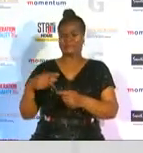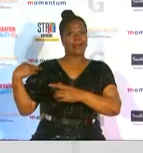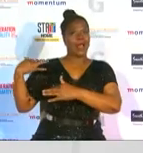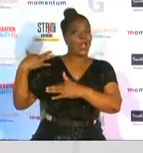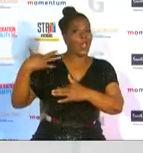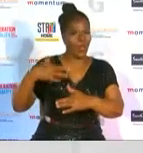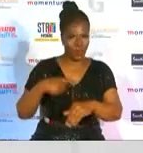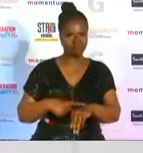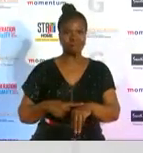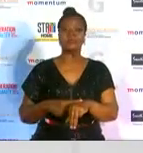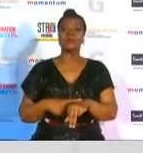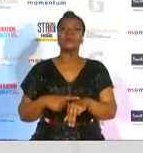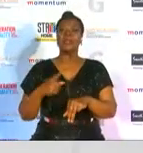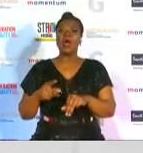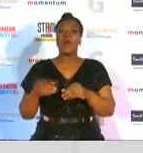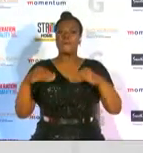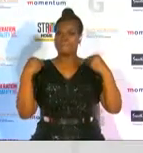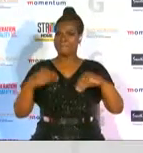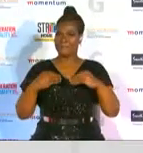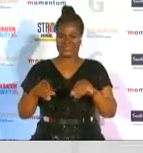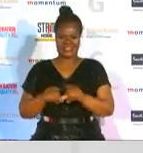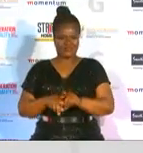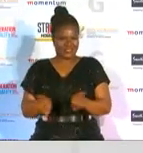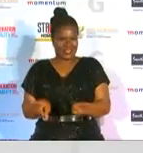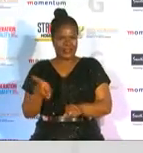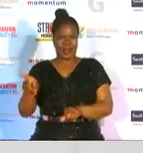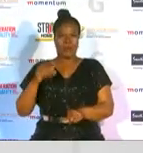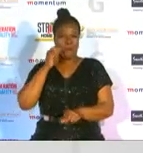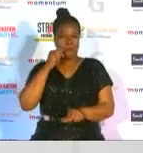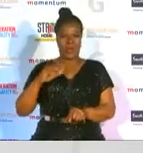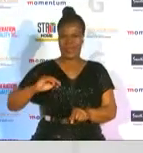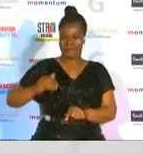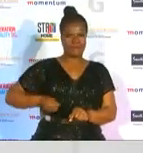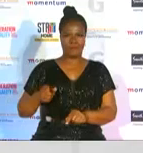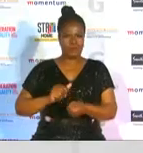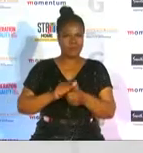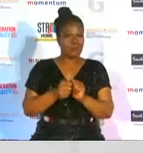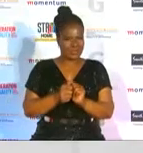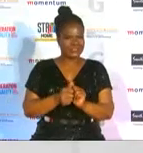the commercial disparity between male and female sports is still